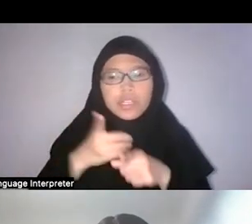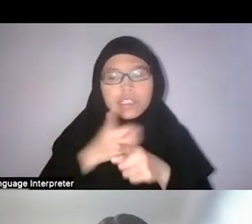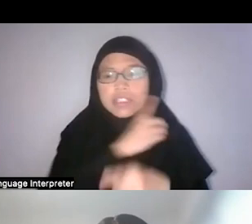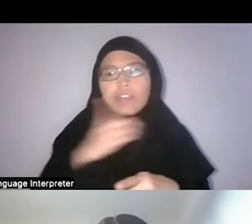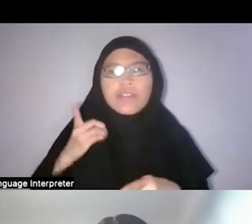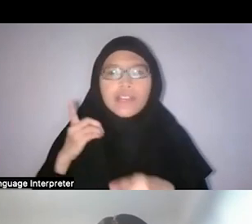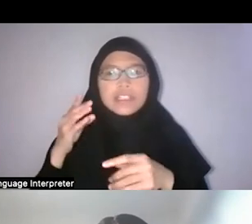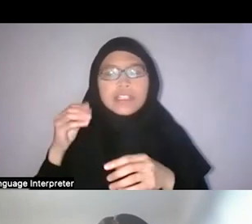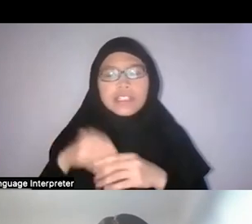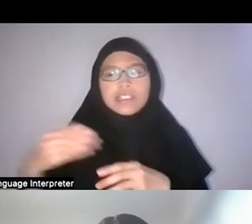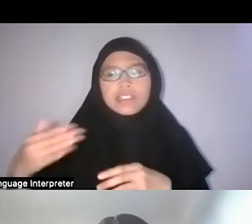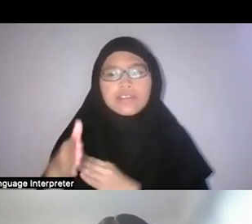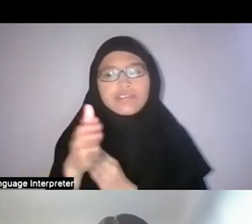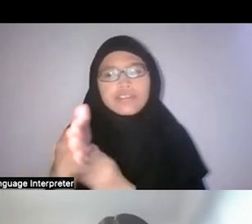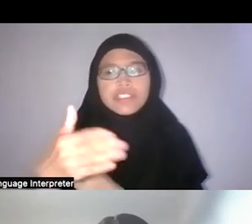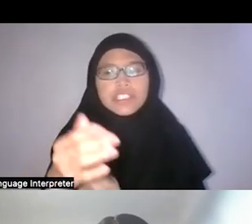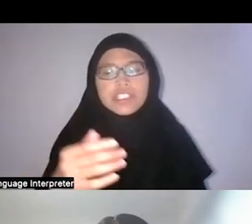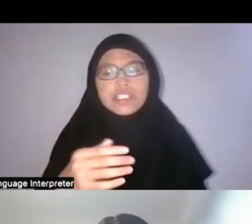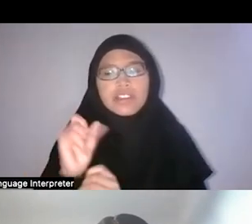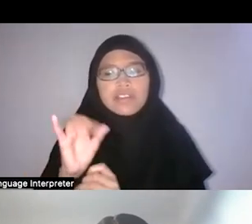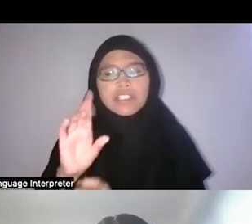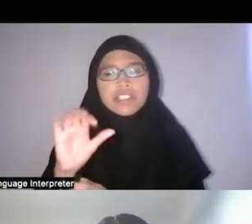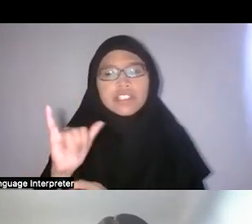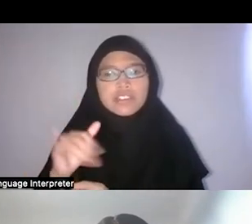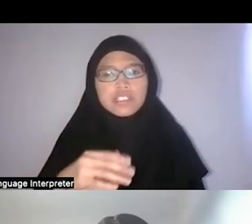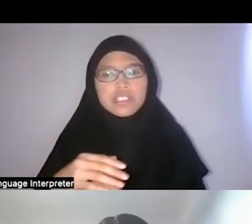and was of huge help in identifying and classifying Malayan fish.